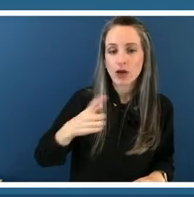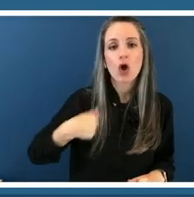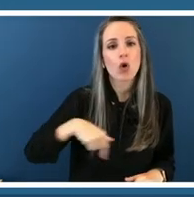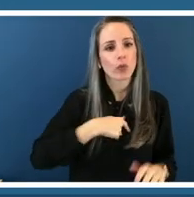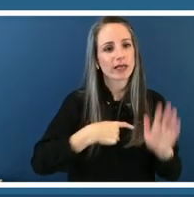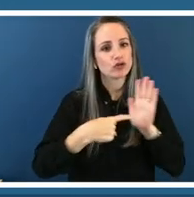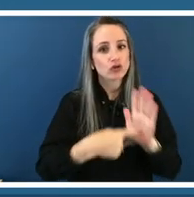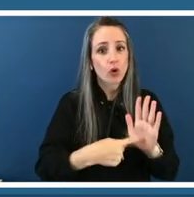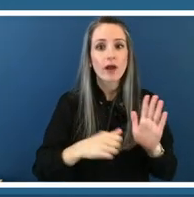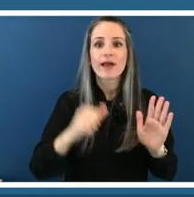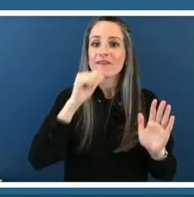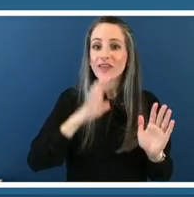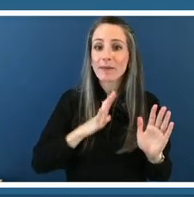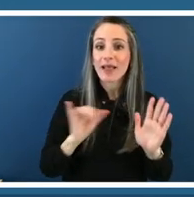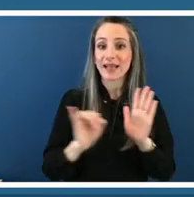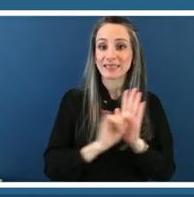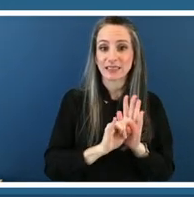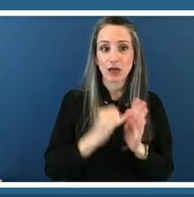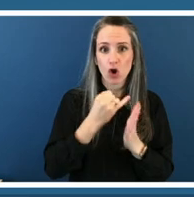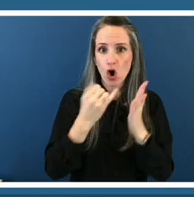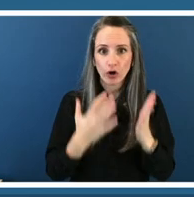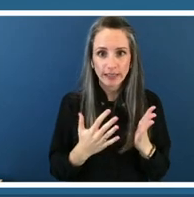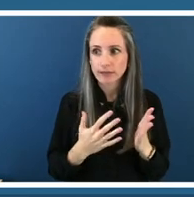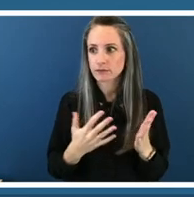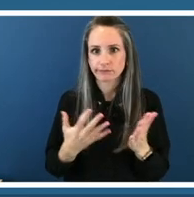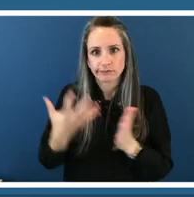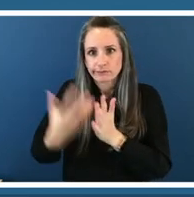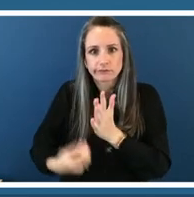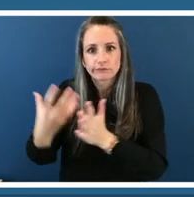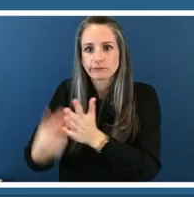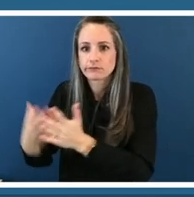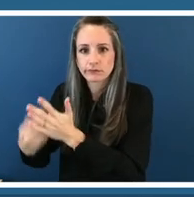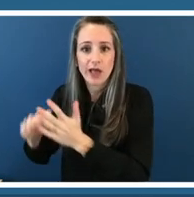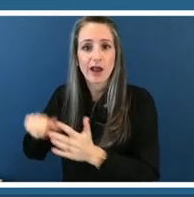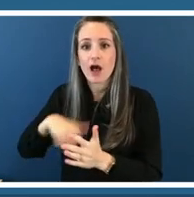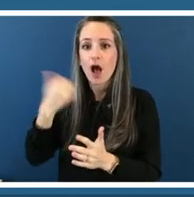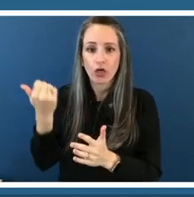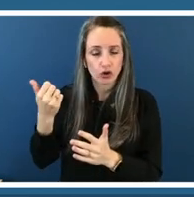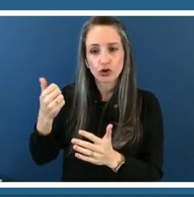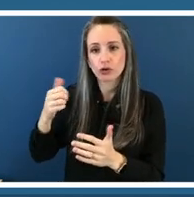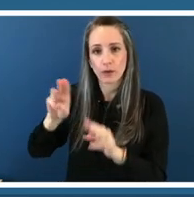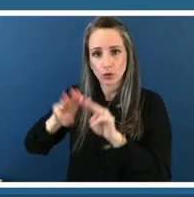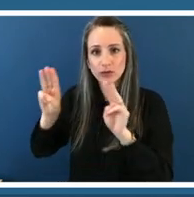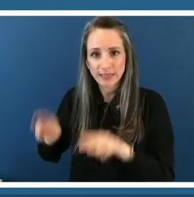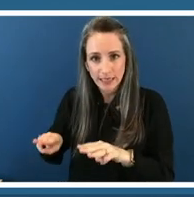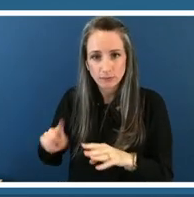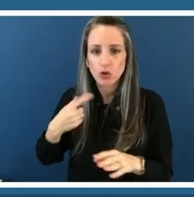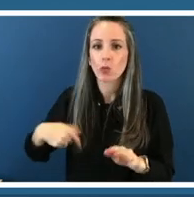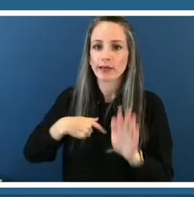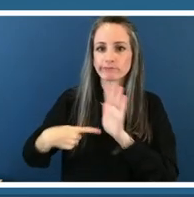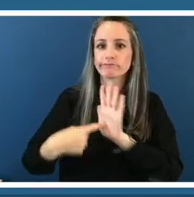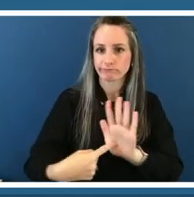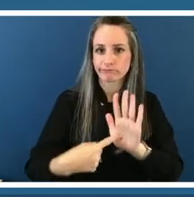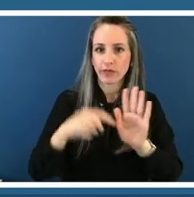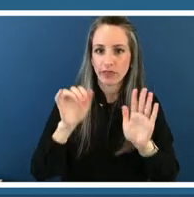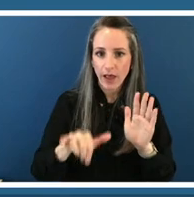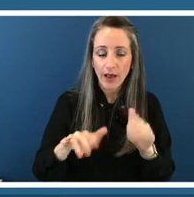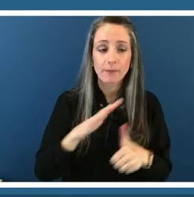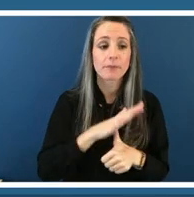identifying artists in some of the highest artistic institutions another was called the salon